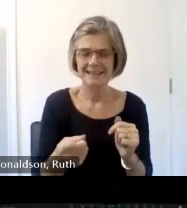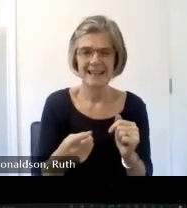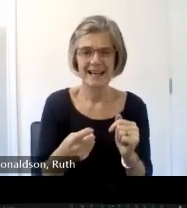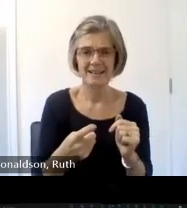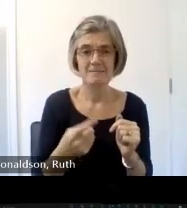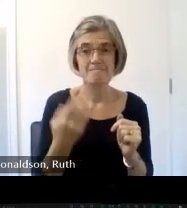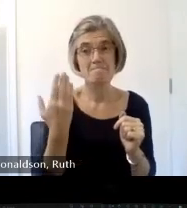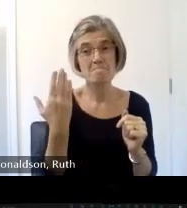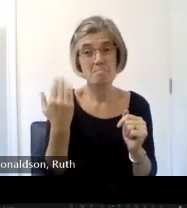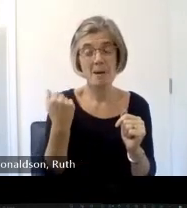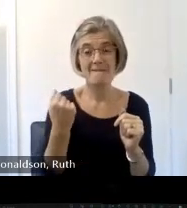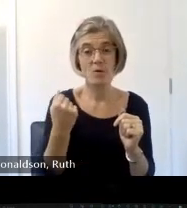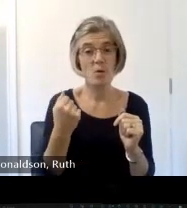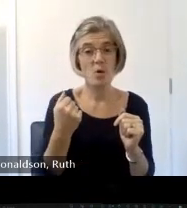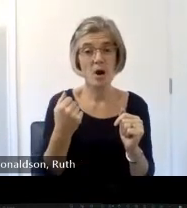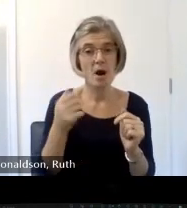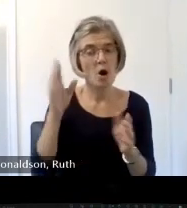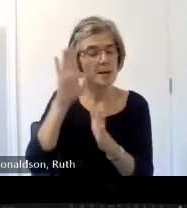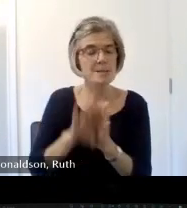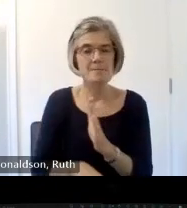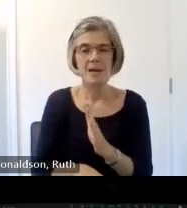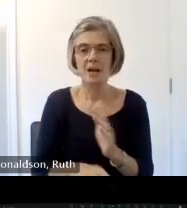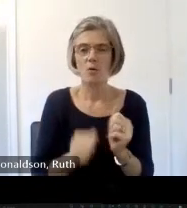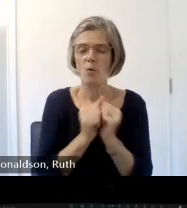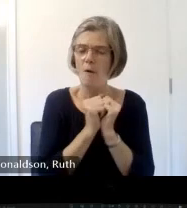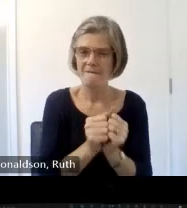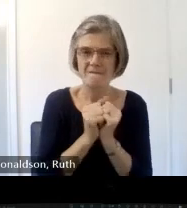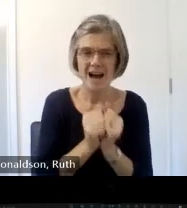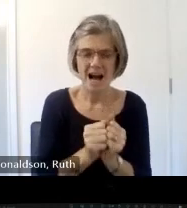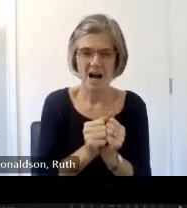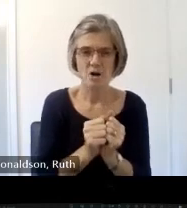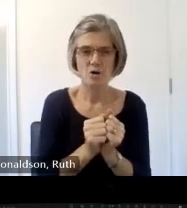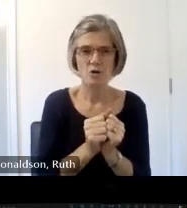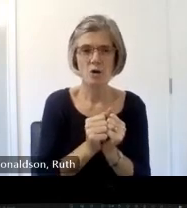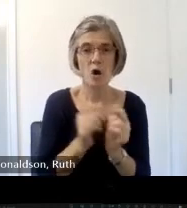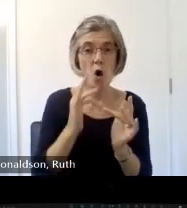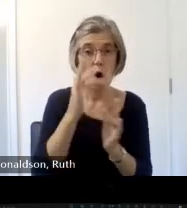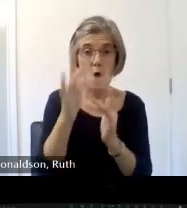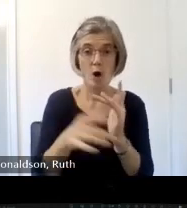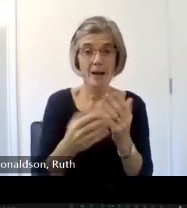variety of reasons including gaining more online followers and subscribers and or because people